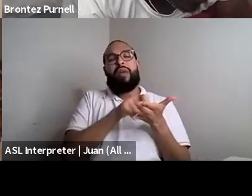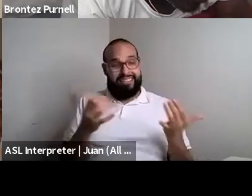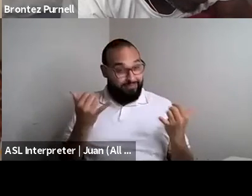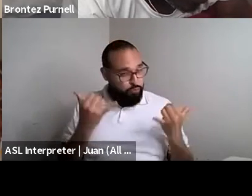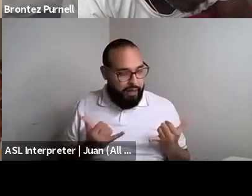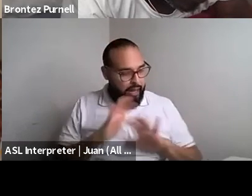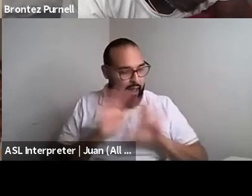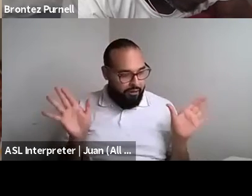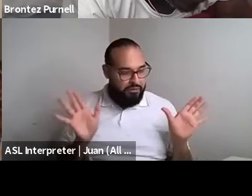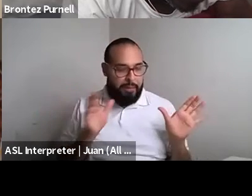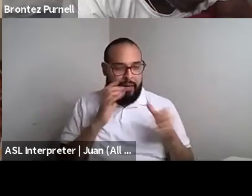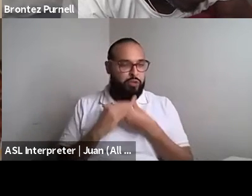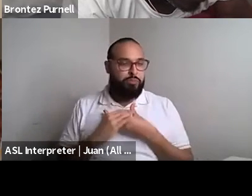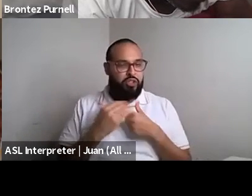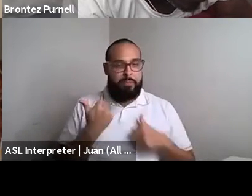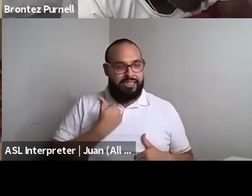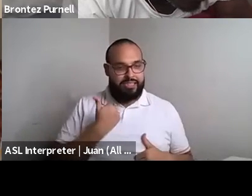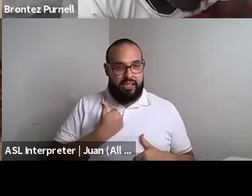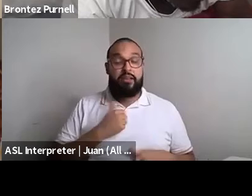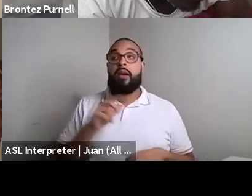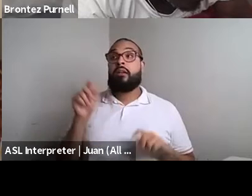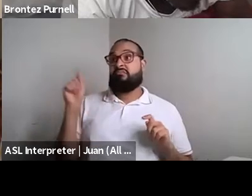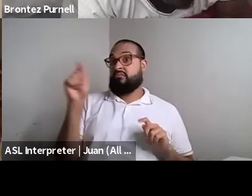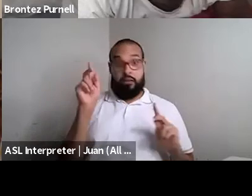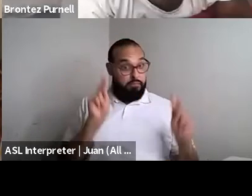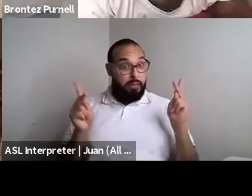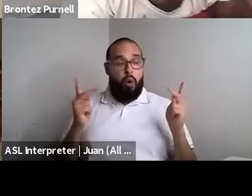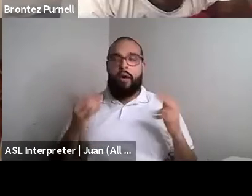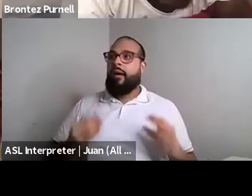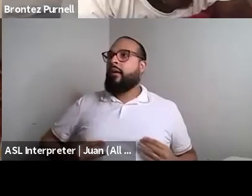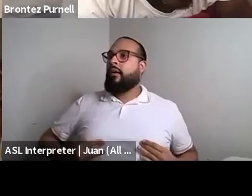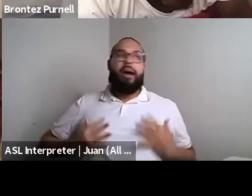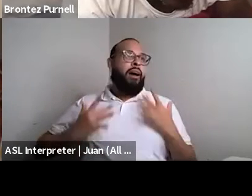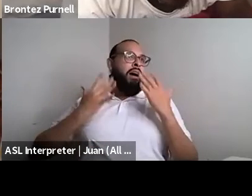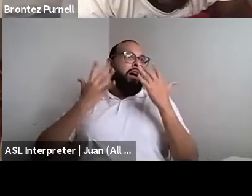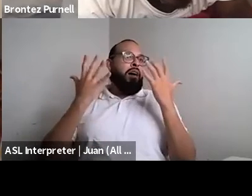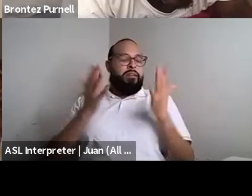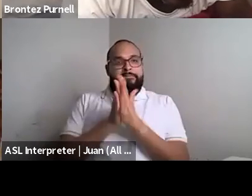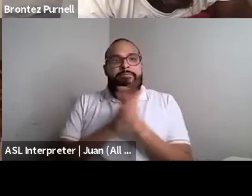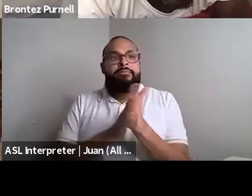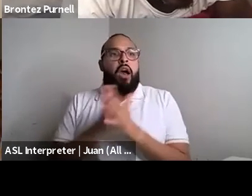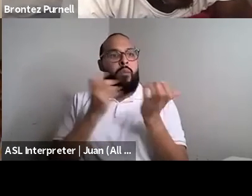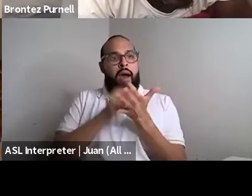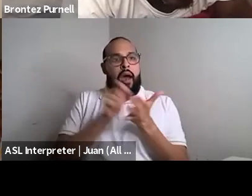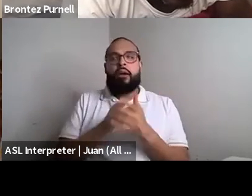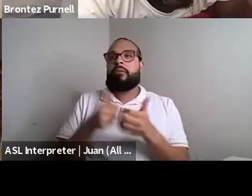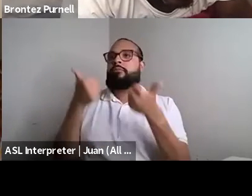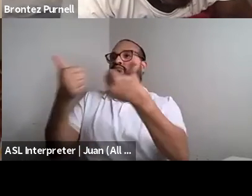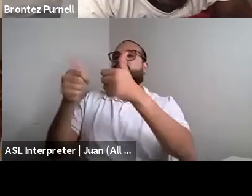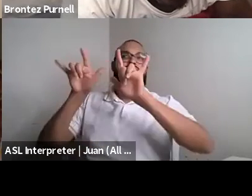Randa Jarrar she/they: People who are inspired right now to write novels, amazing. I love you. But if you're not and you Randa Jarrar she/they: Just Kokumo: Literally want to like